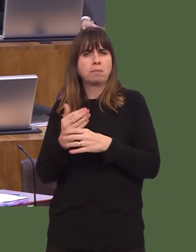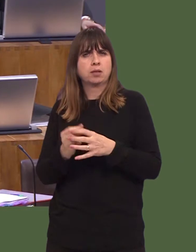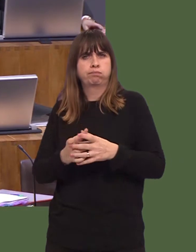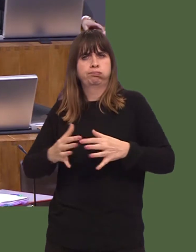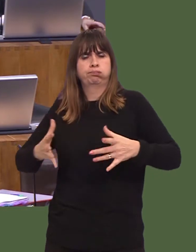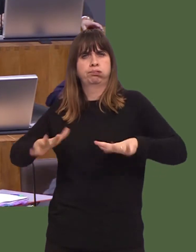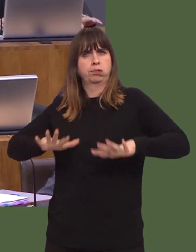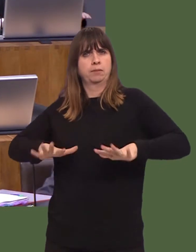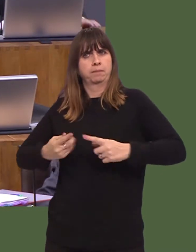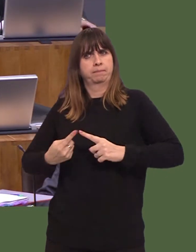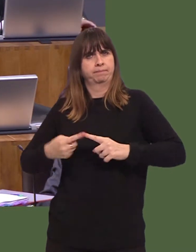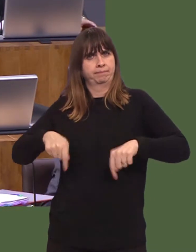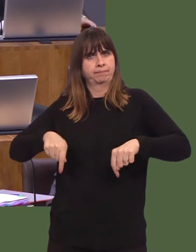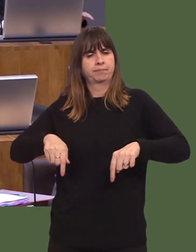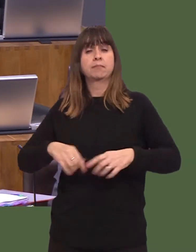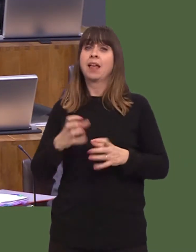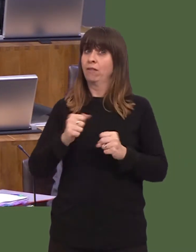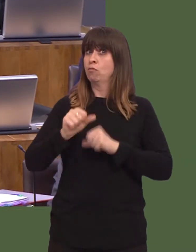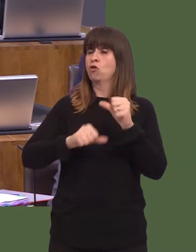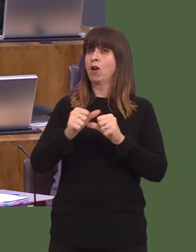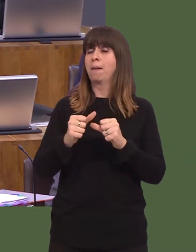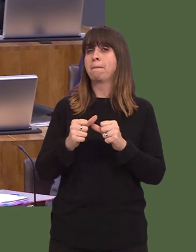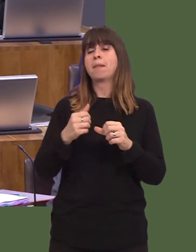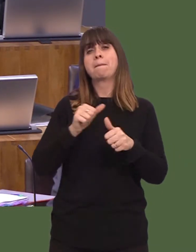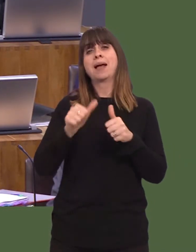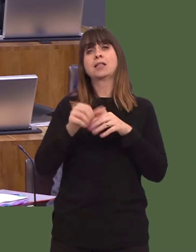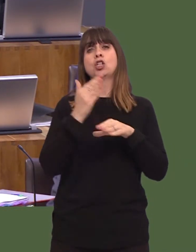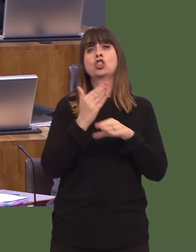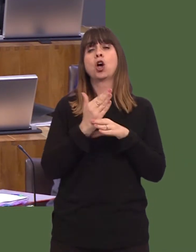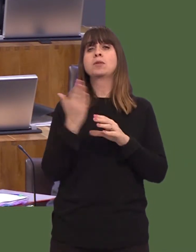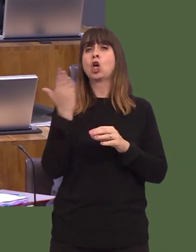forward the Better Jobs, Closer to Home programme to better align a range of commercial projects